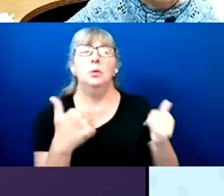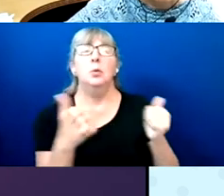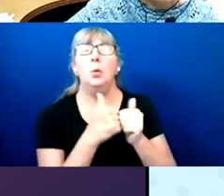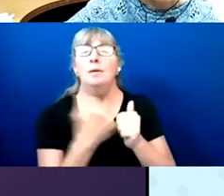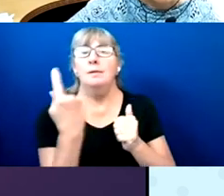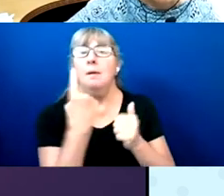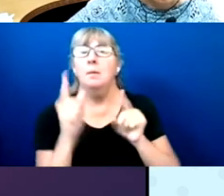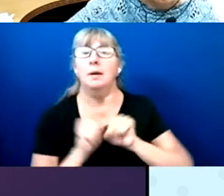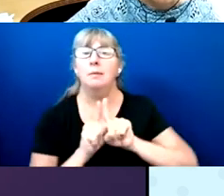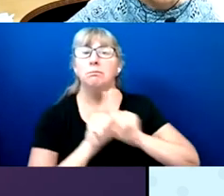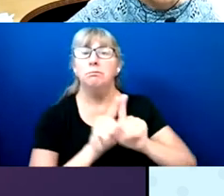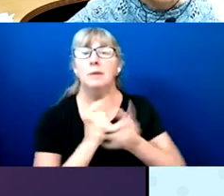device.